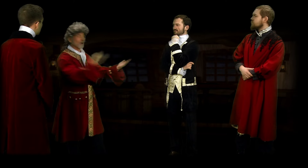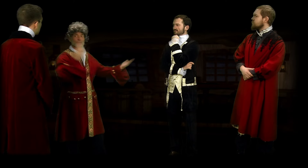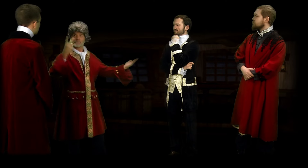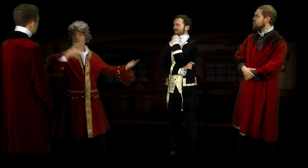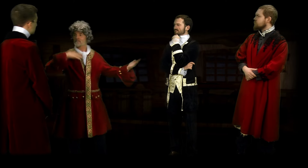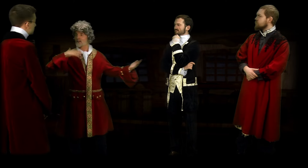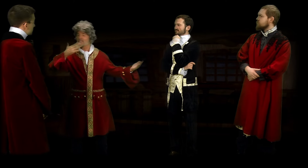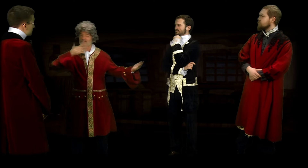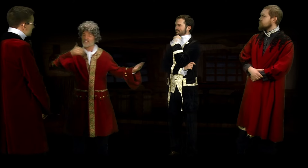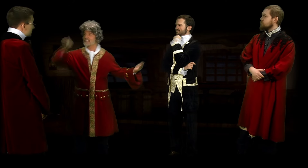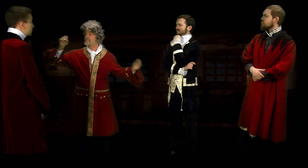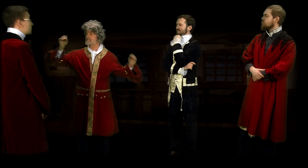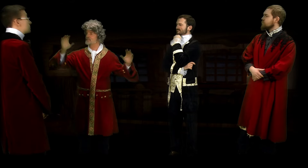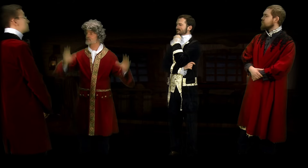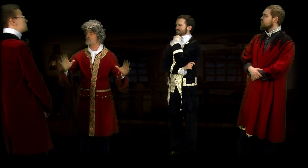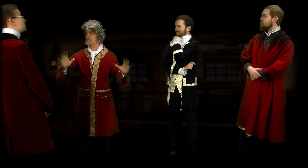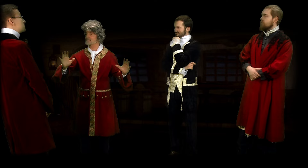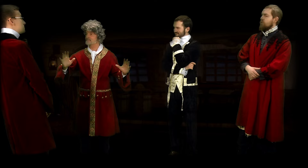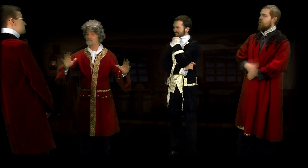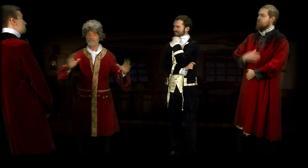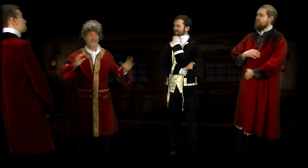And I present to you two of my finest teachers,